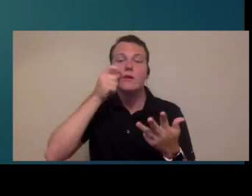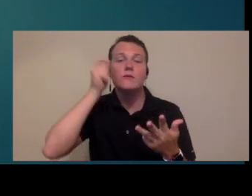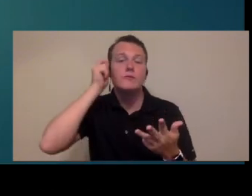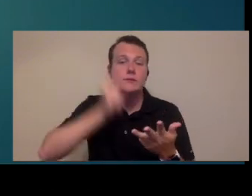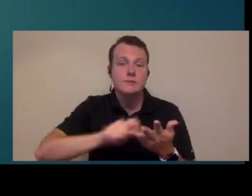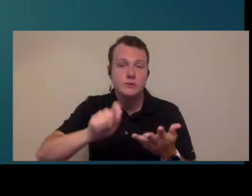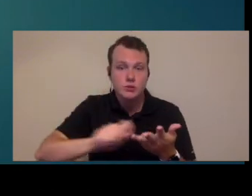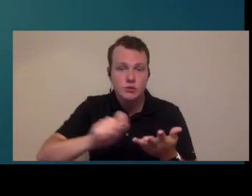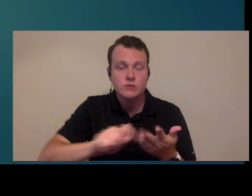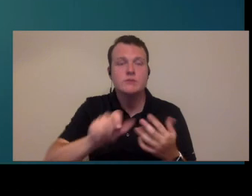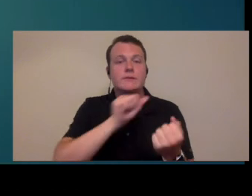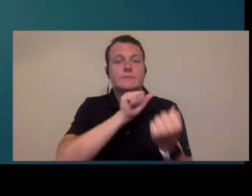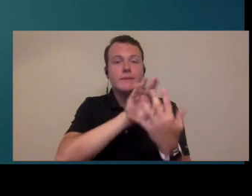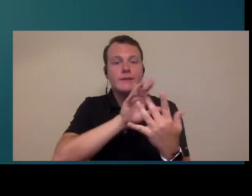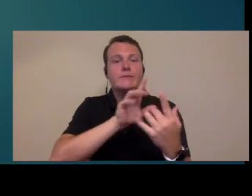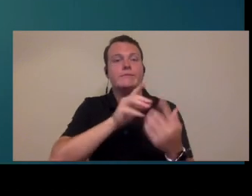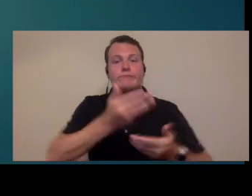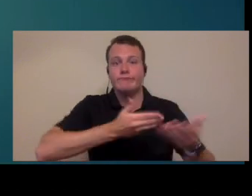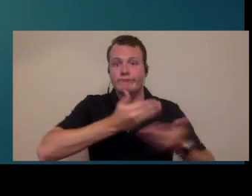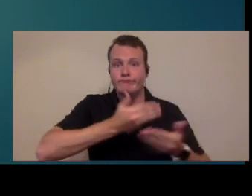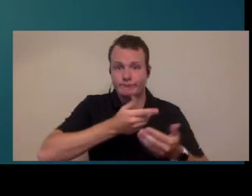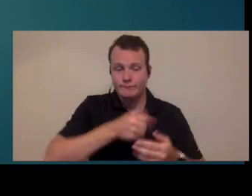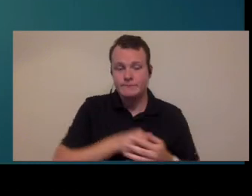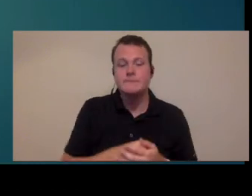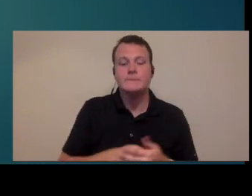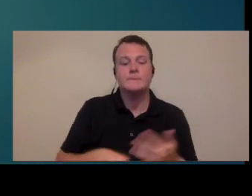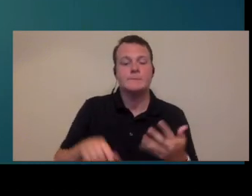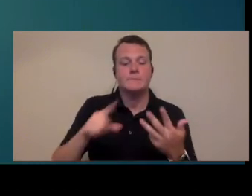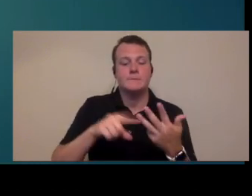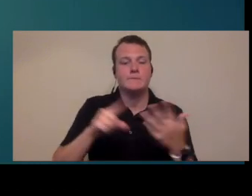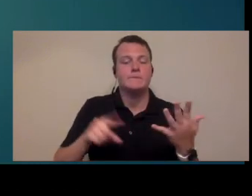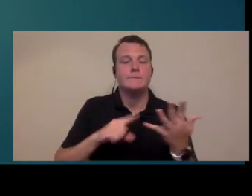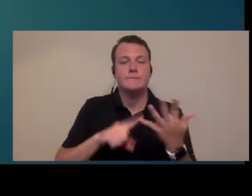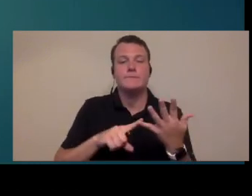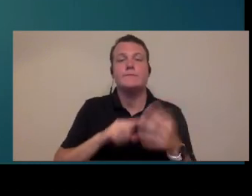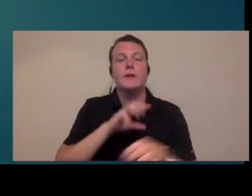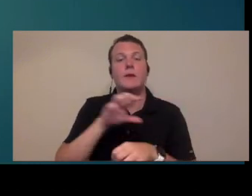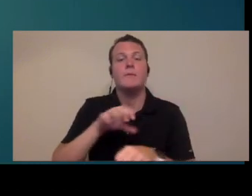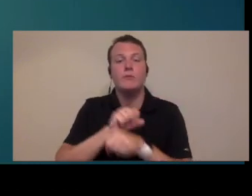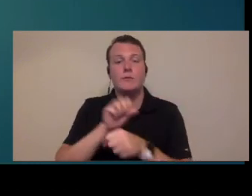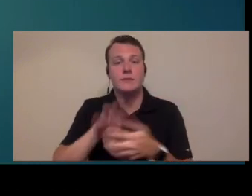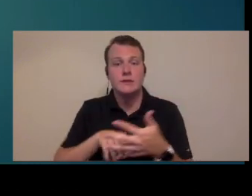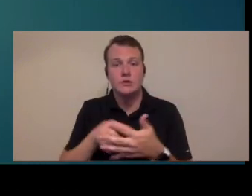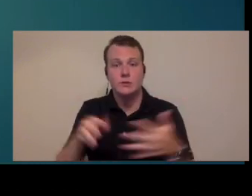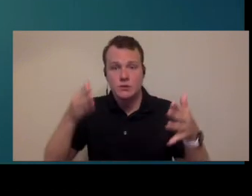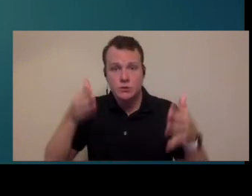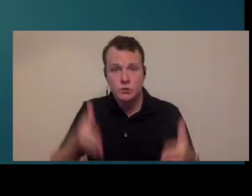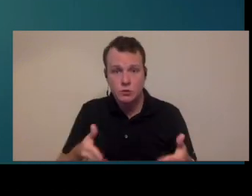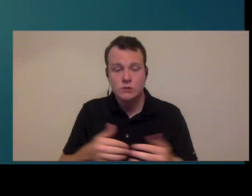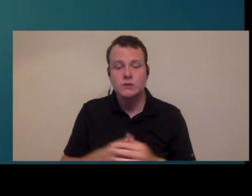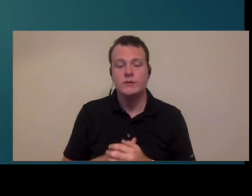least a receptionist so that there's somebody there to greet those patients when they were arriving you might need an appointment scheduler depending on if